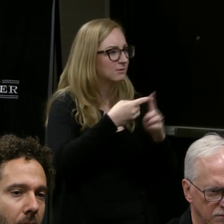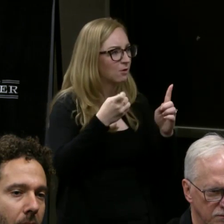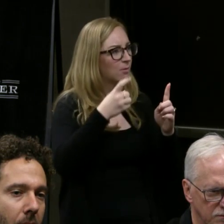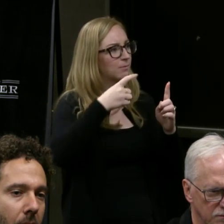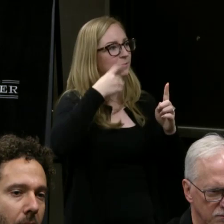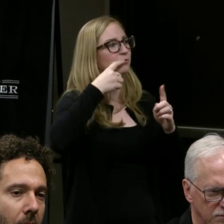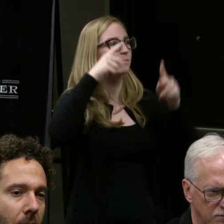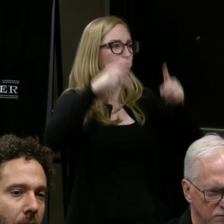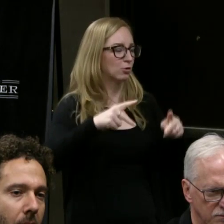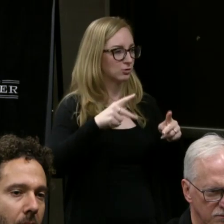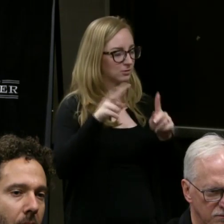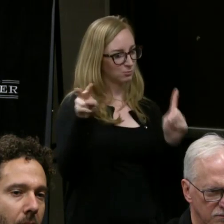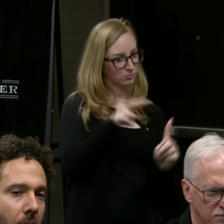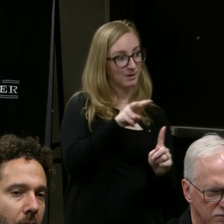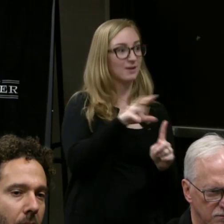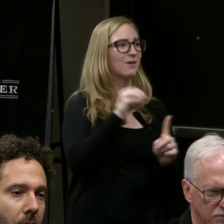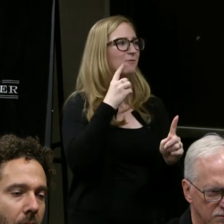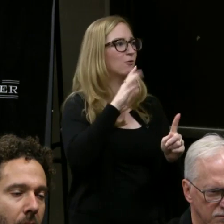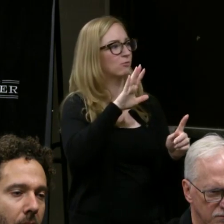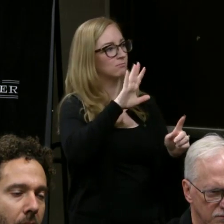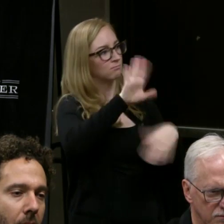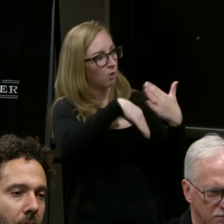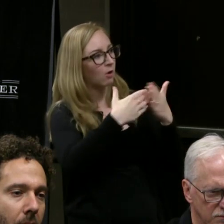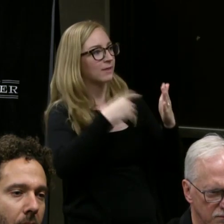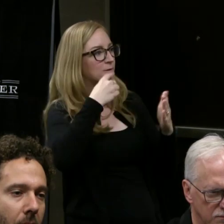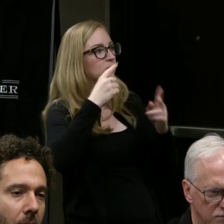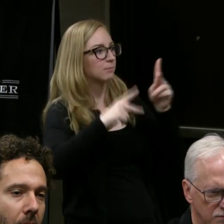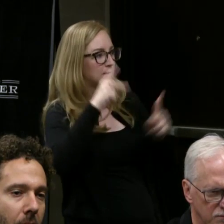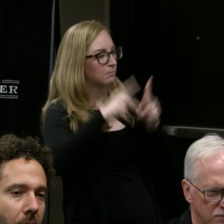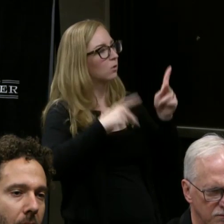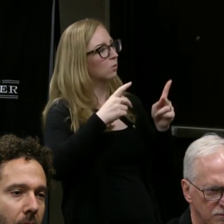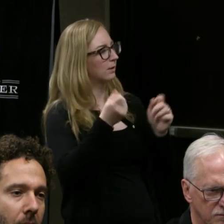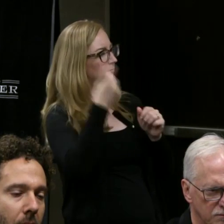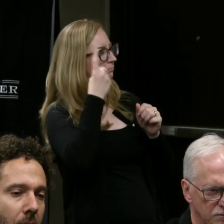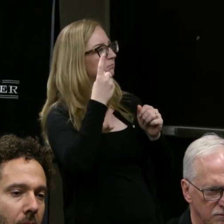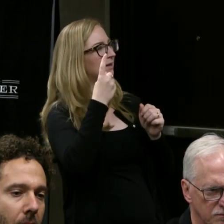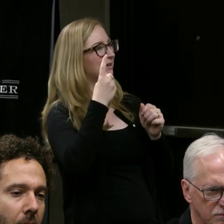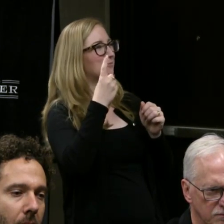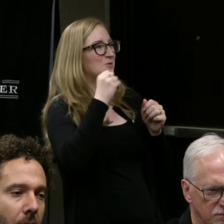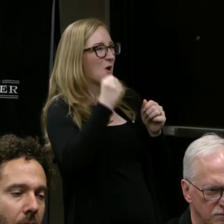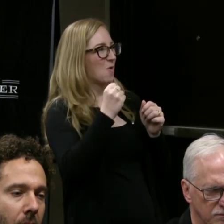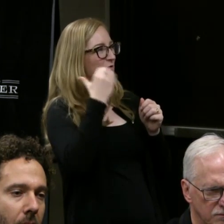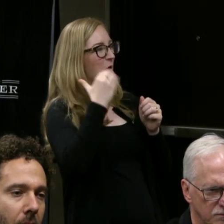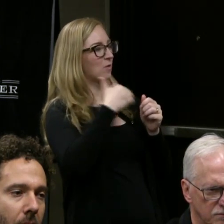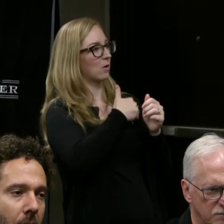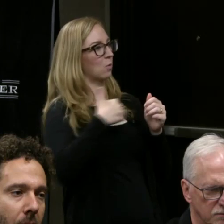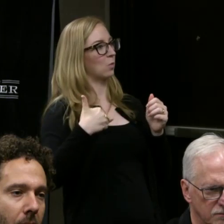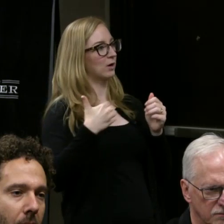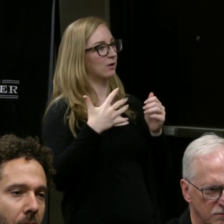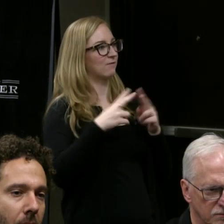and to all the hearing people in the room that we start taking that really for granted and start getting really nervous